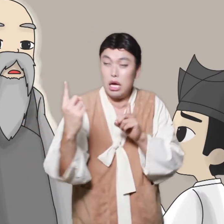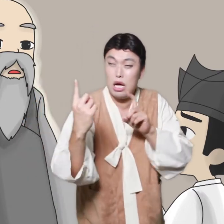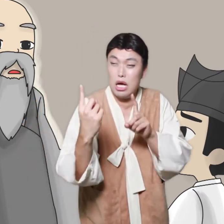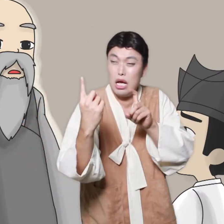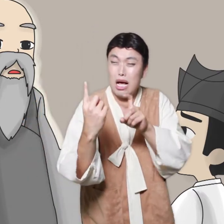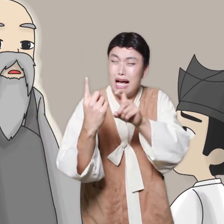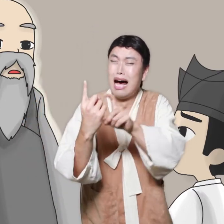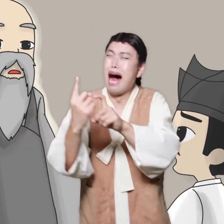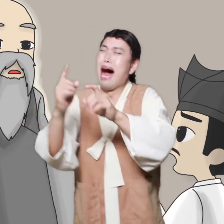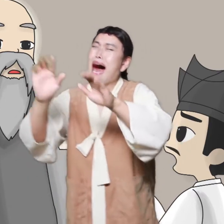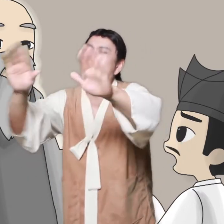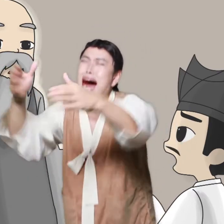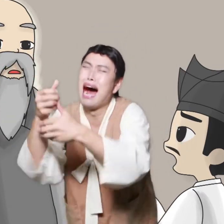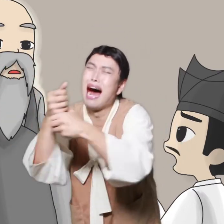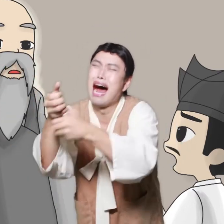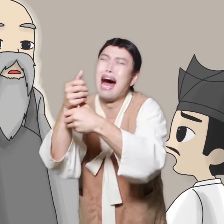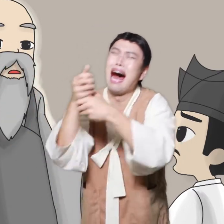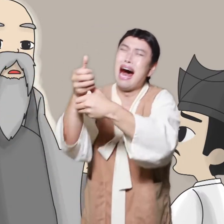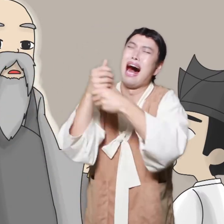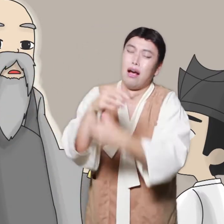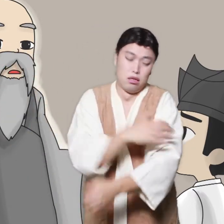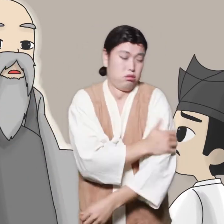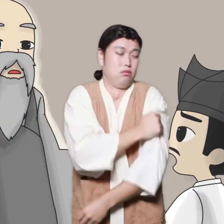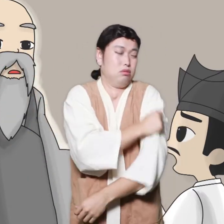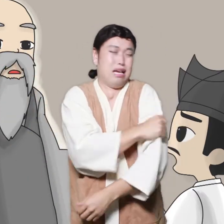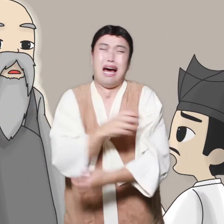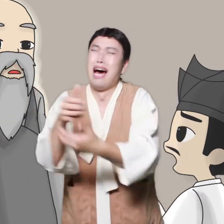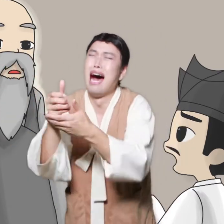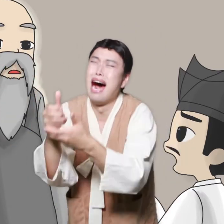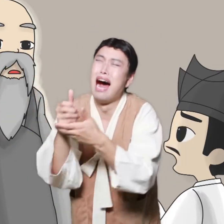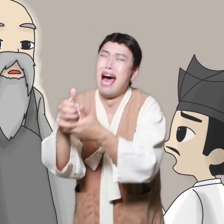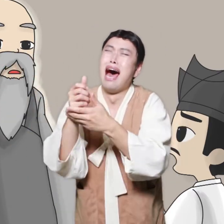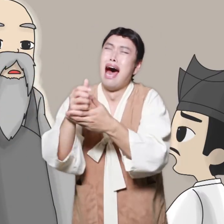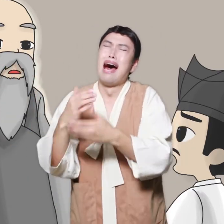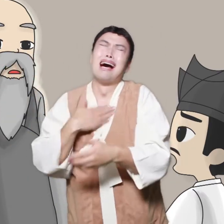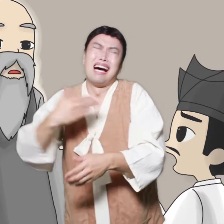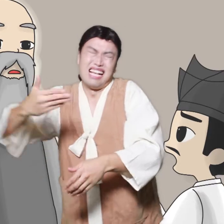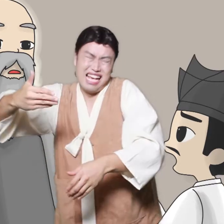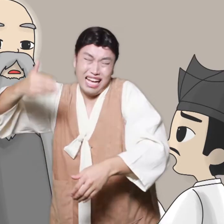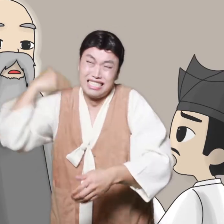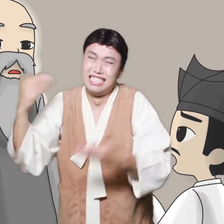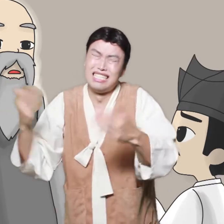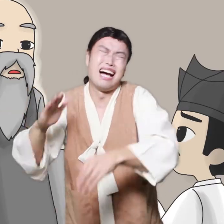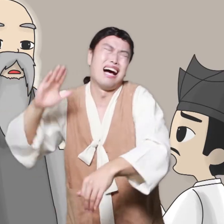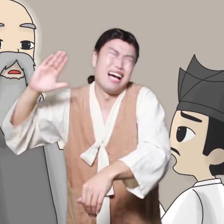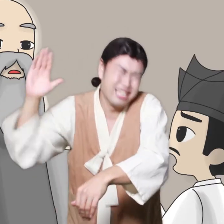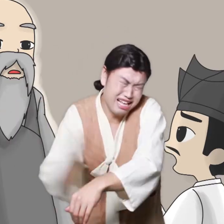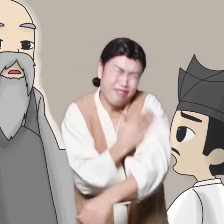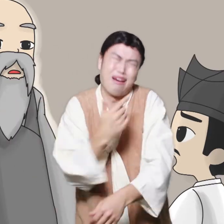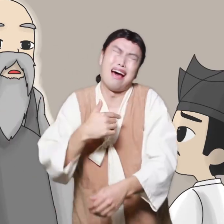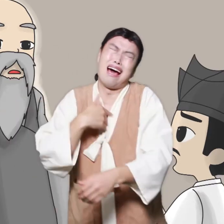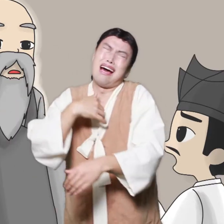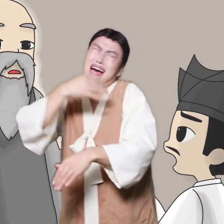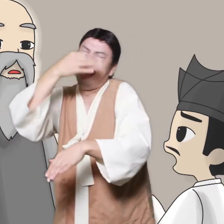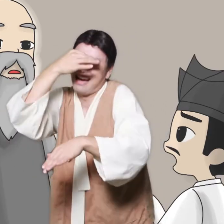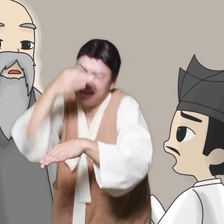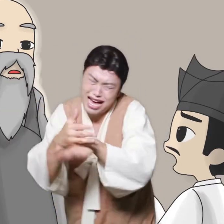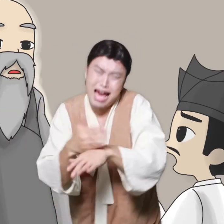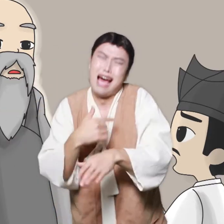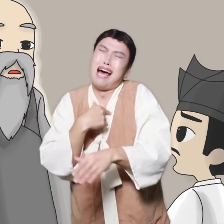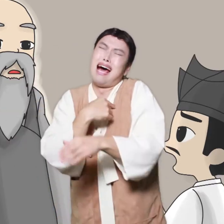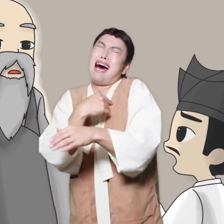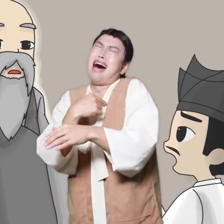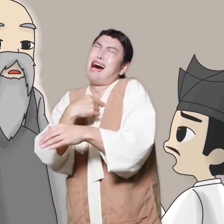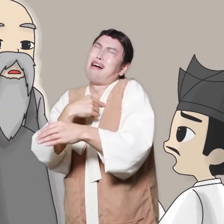The old man's house looks back on himself and regrets he was crying and suddenly he saw a big monk passing by.